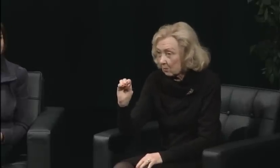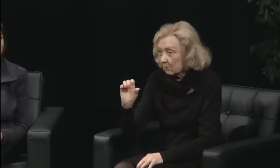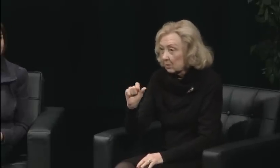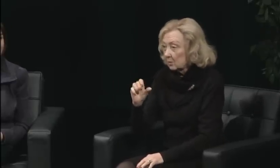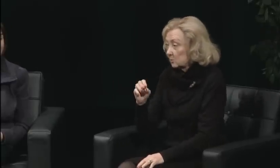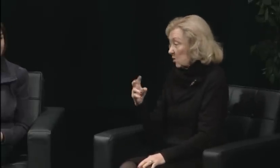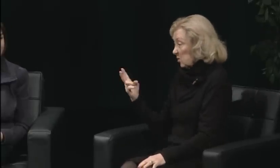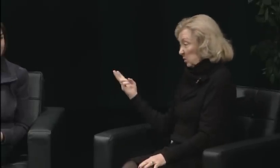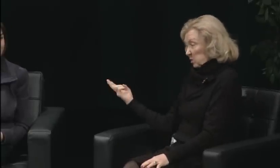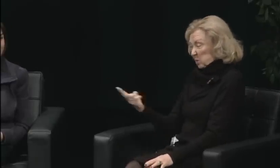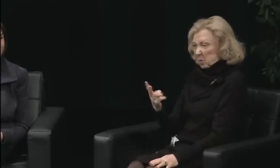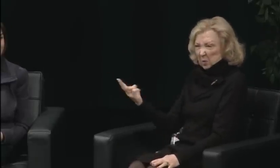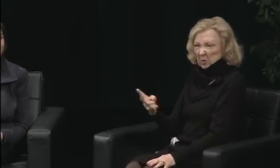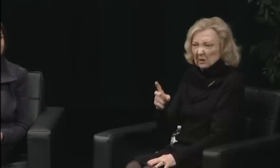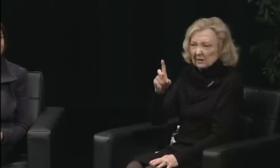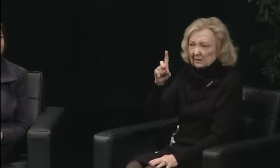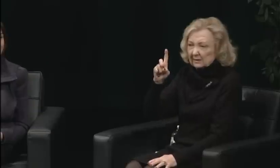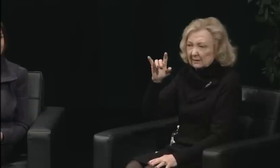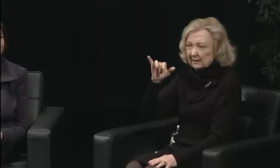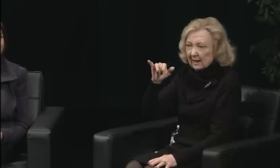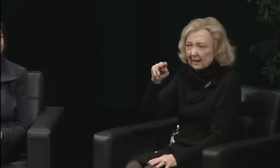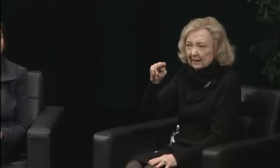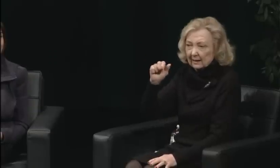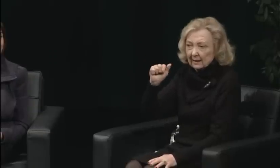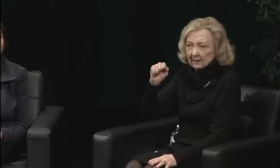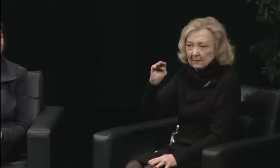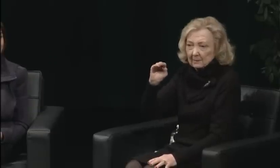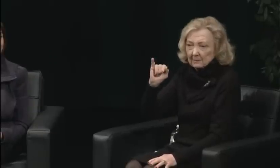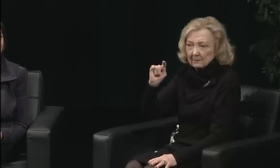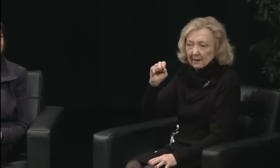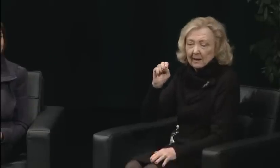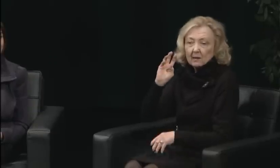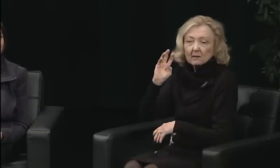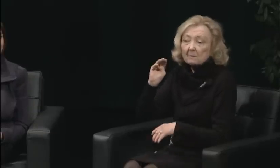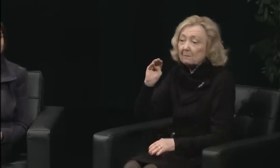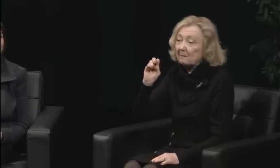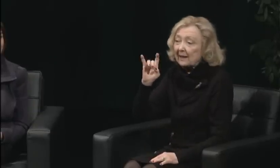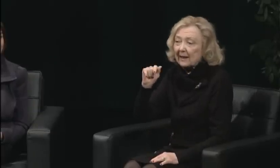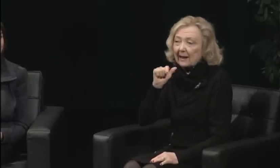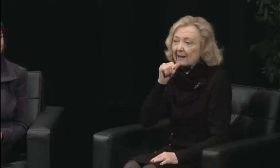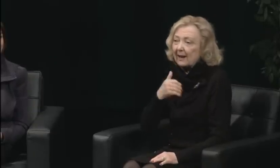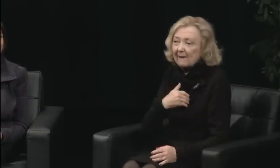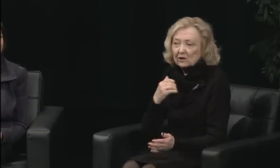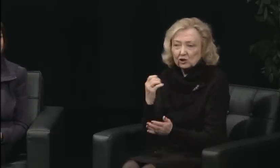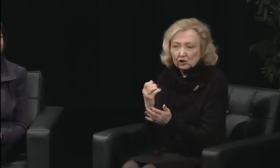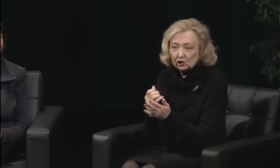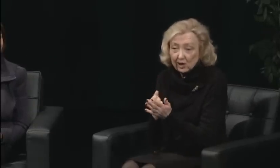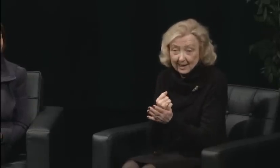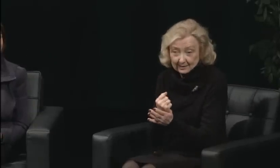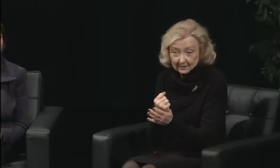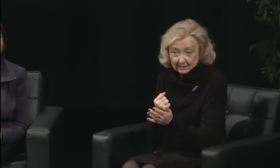Stop classes. Stop the support. Stop everything that was happening.